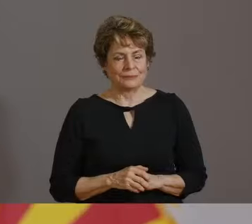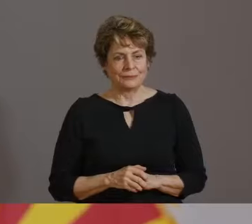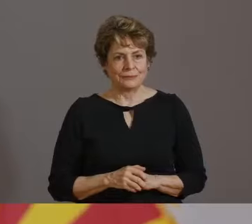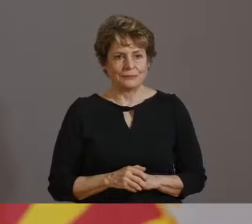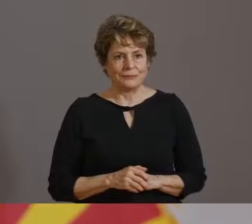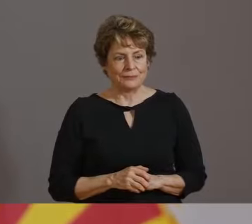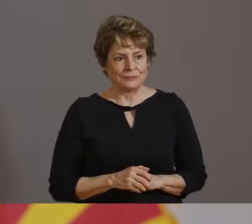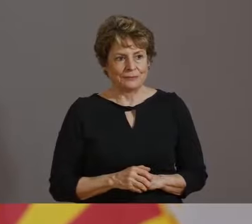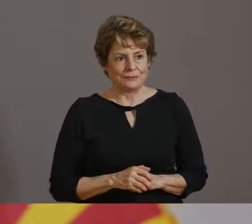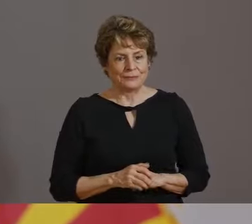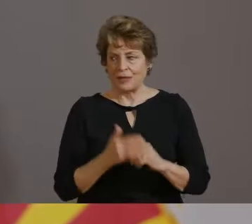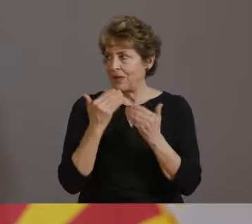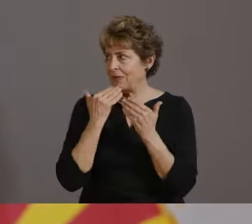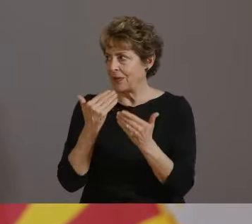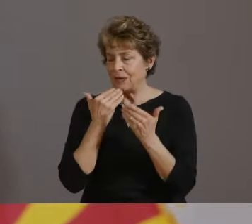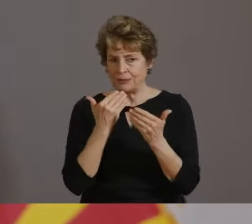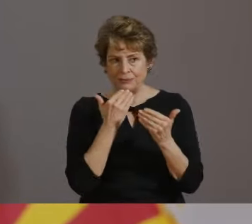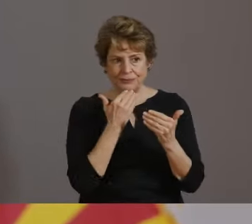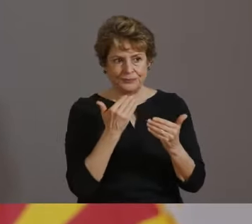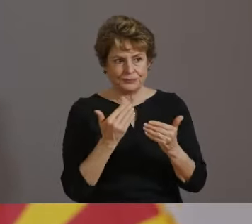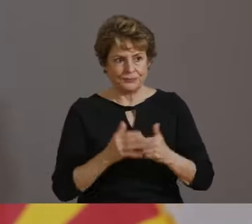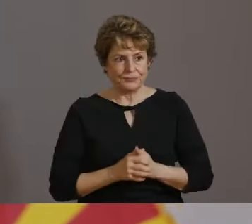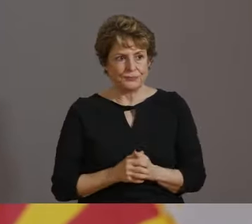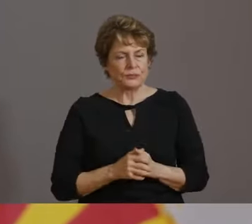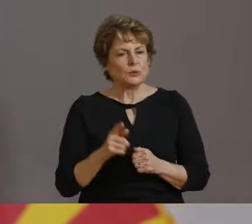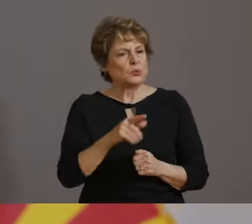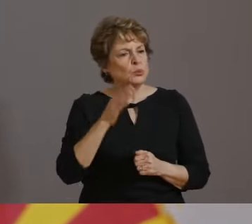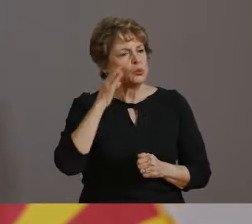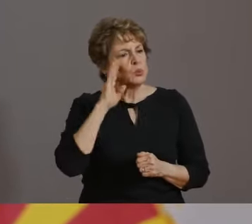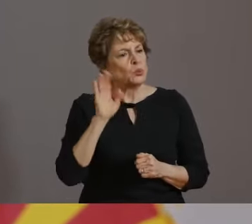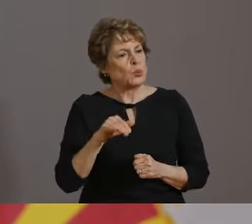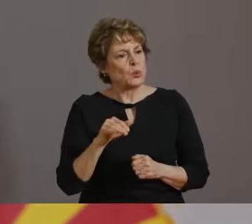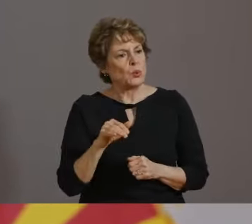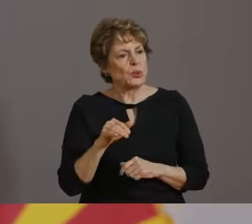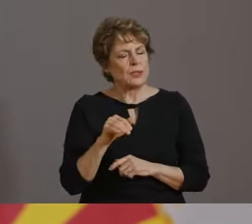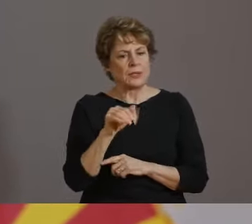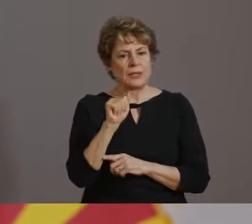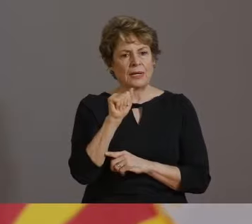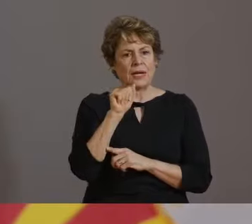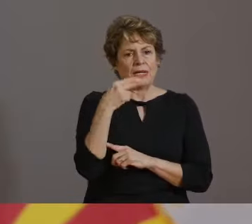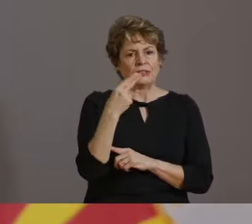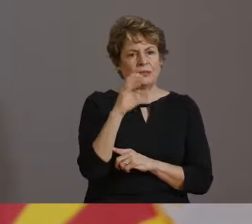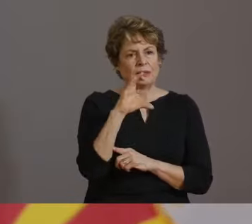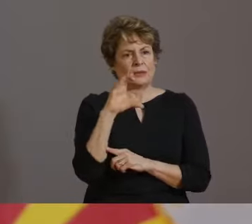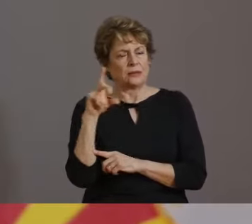SO AS EVERYONE KNOWS, ADHS HAS BEEN WORKING NONSTOP SINCE JANUARY IN RESPONSE TO THE COVID-19